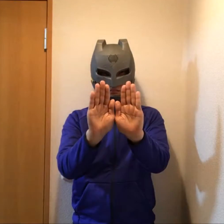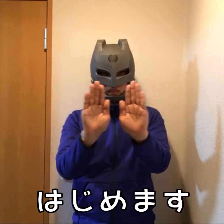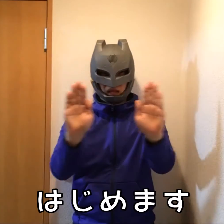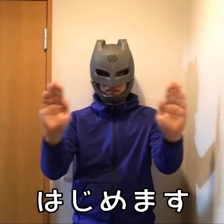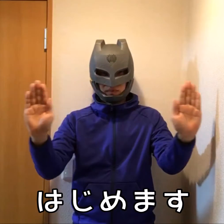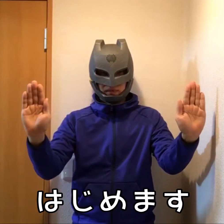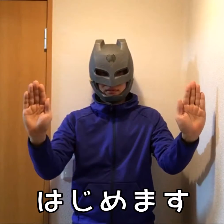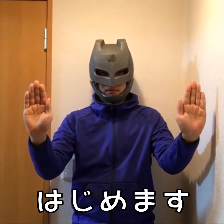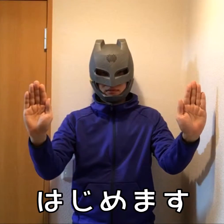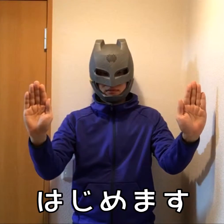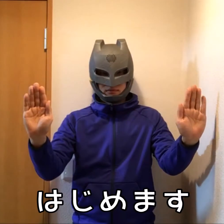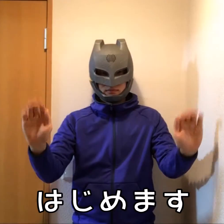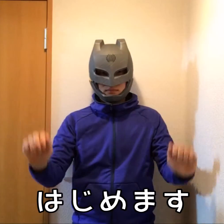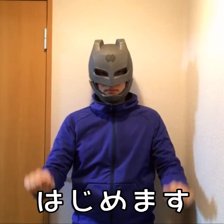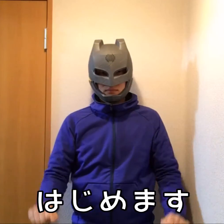Let's start